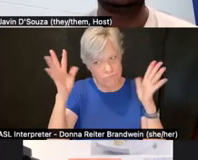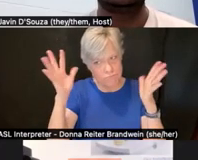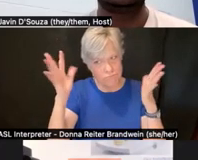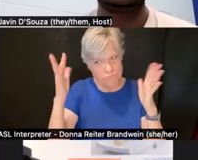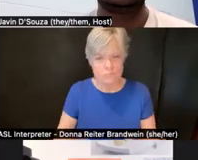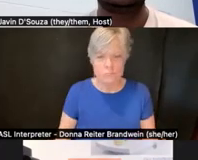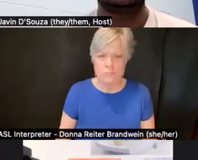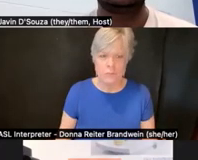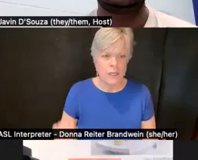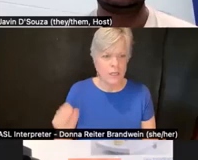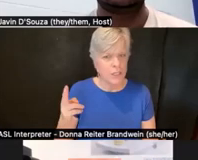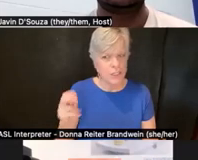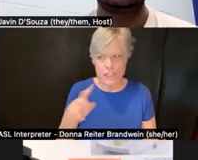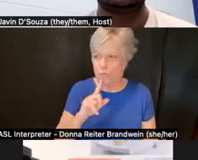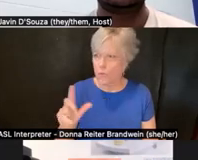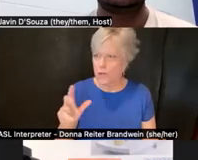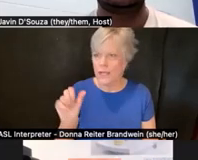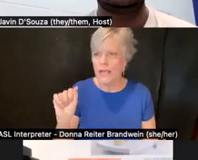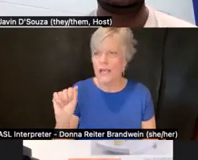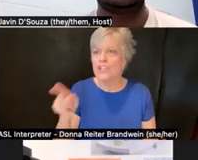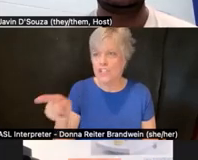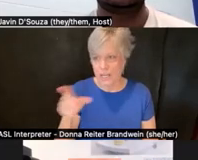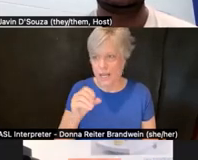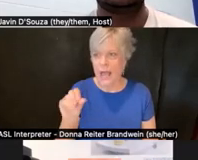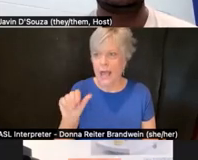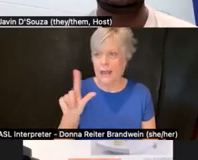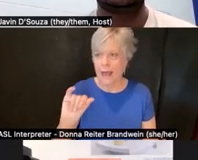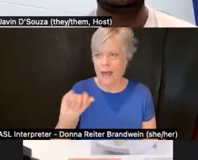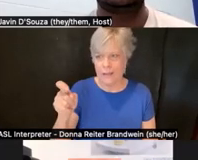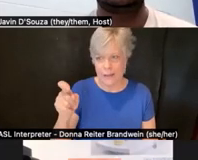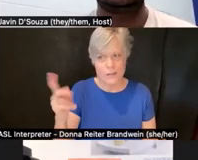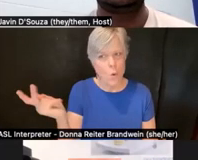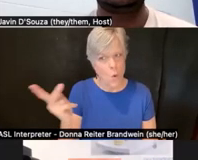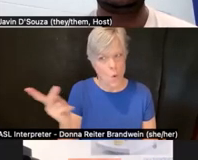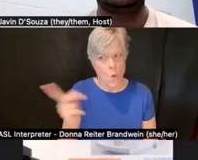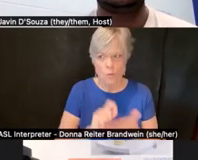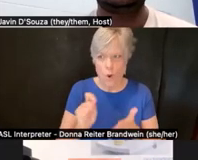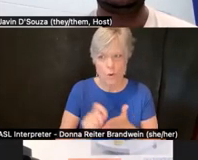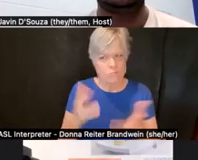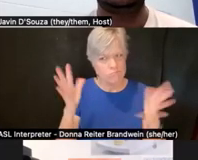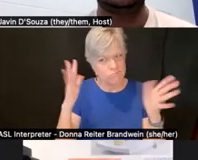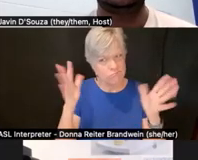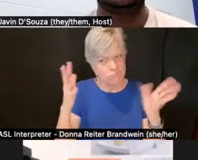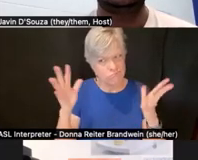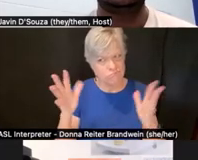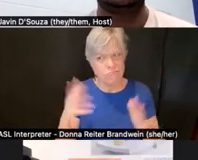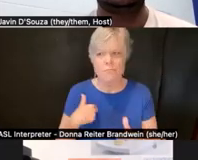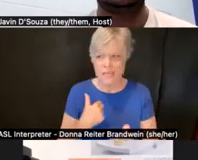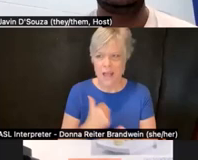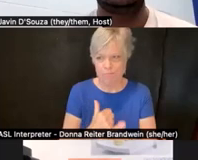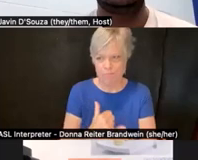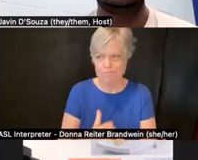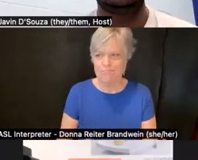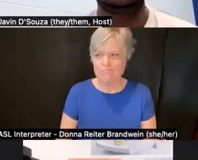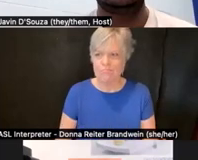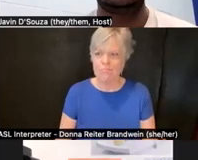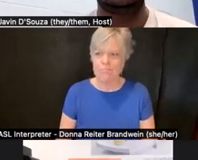She and Alex, or actually, Priya and Alex. So the next thing I wanted to mention is